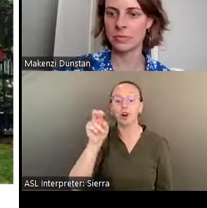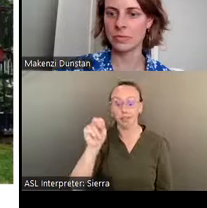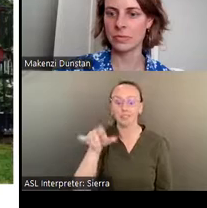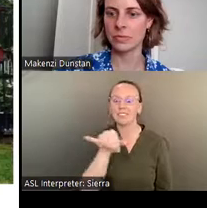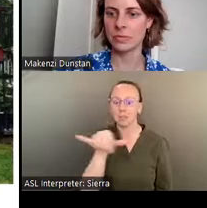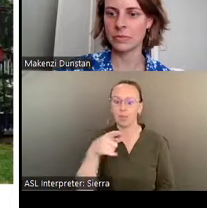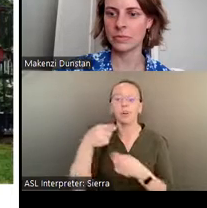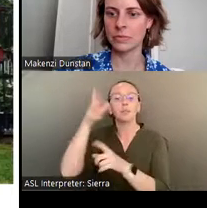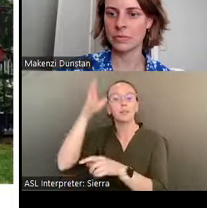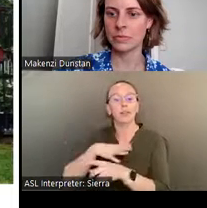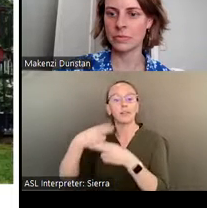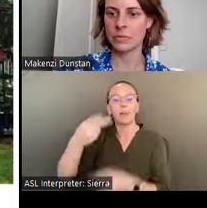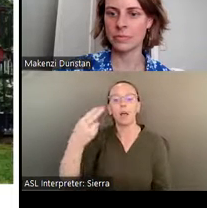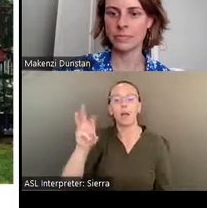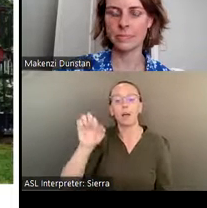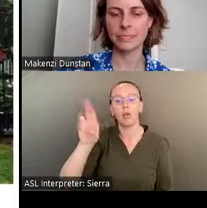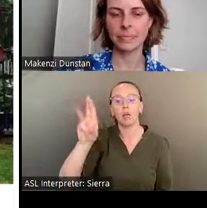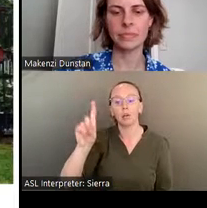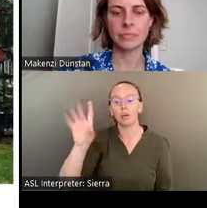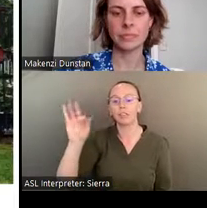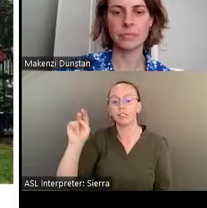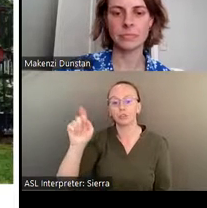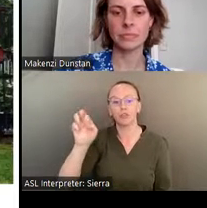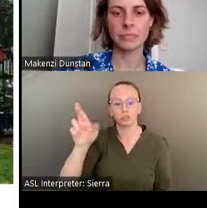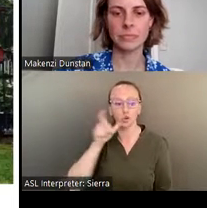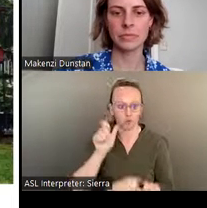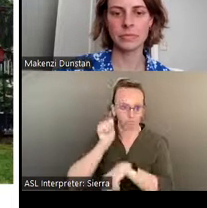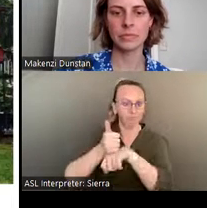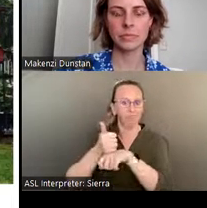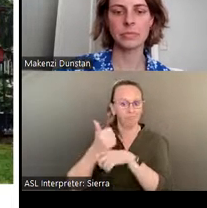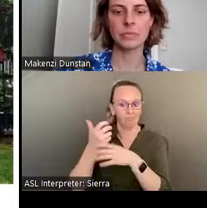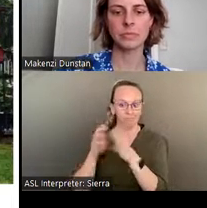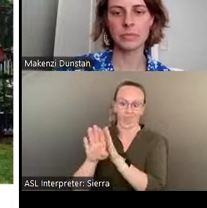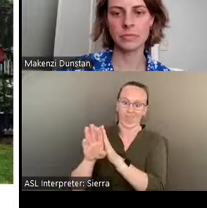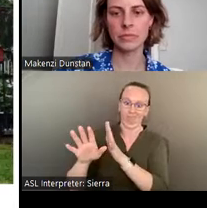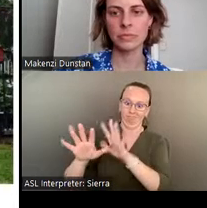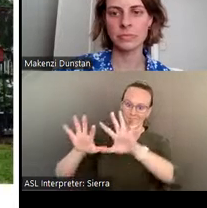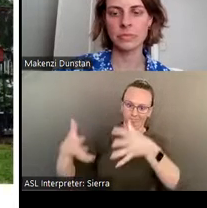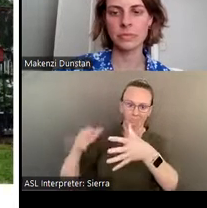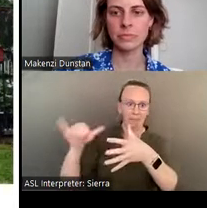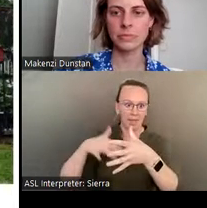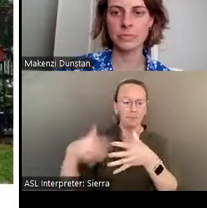A path from the studio- a yellow bungalow- leads to the World's Folk Art Chapel.